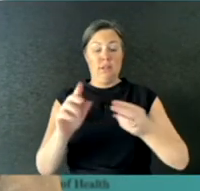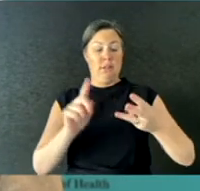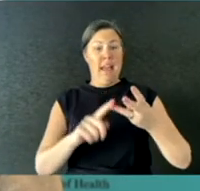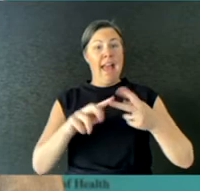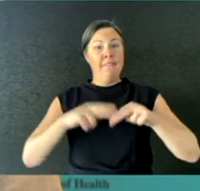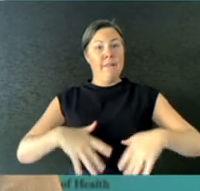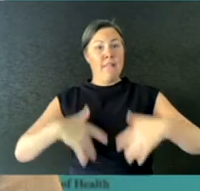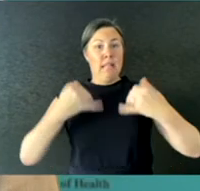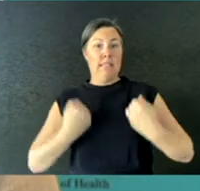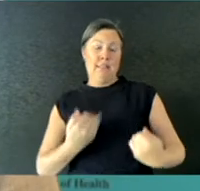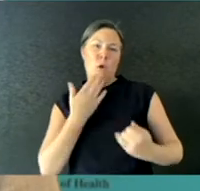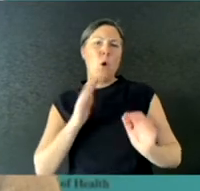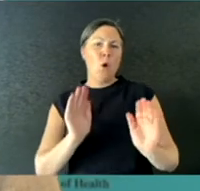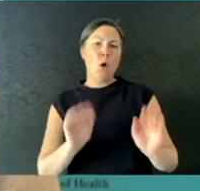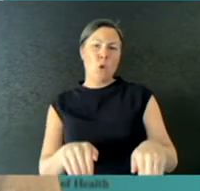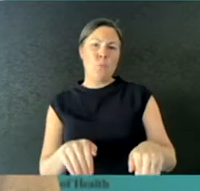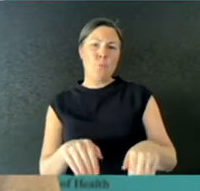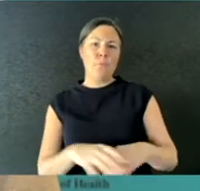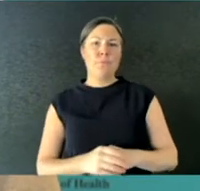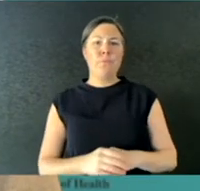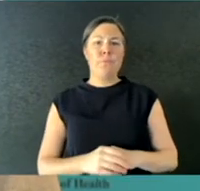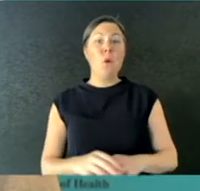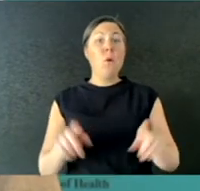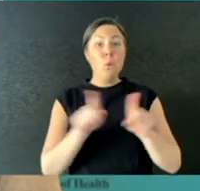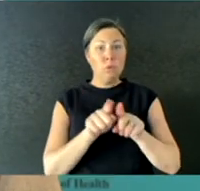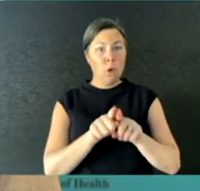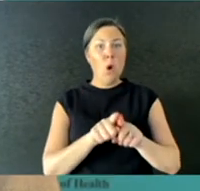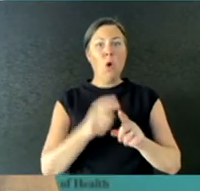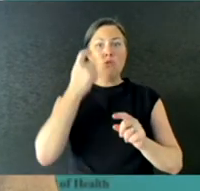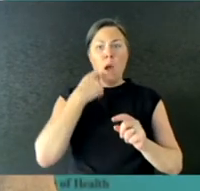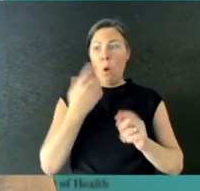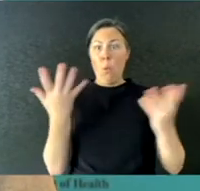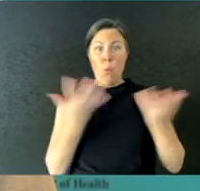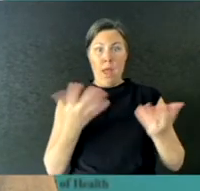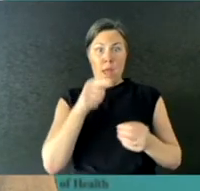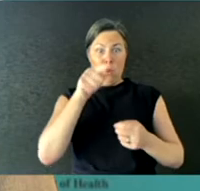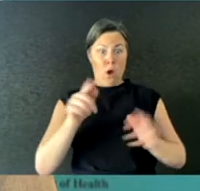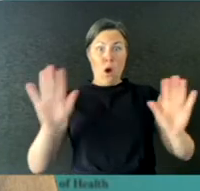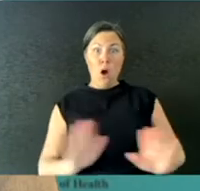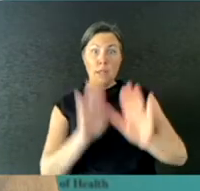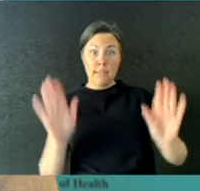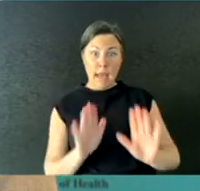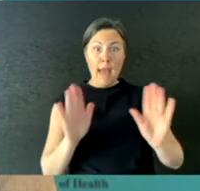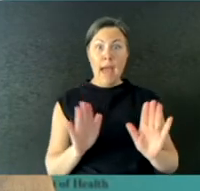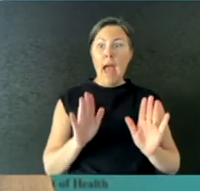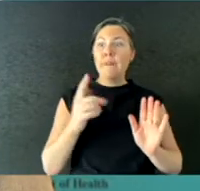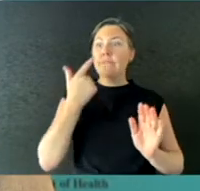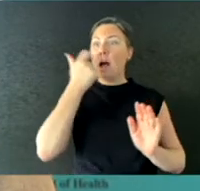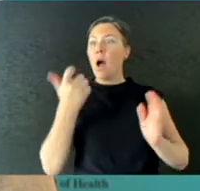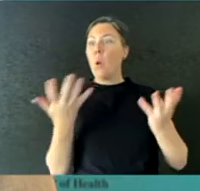Work out where the nearest COVID testing facility is for your particular holiday destination,